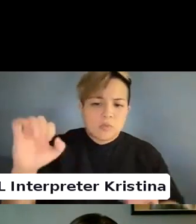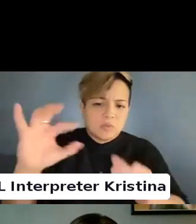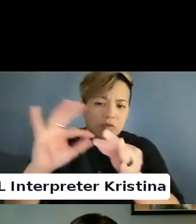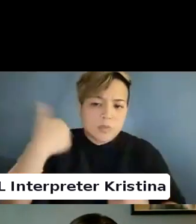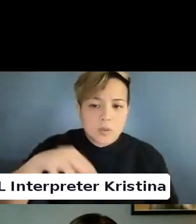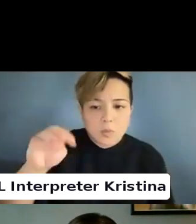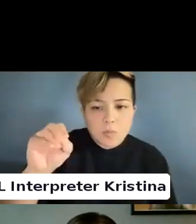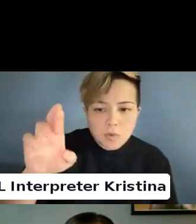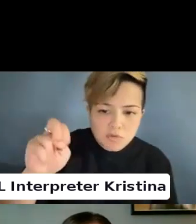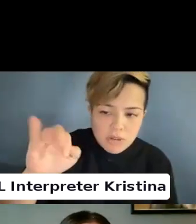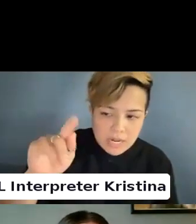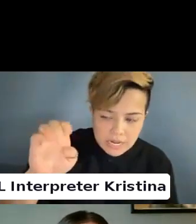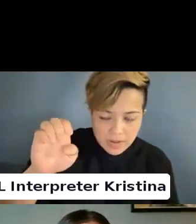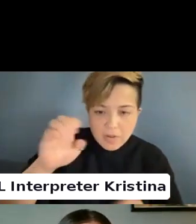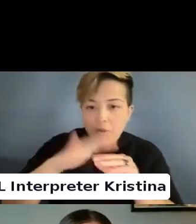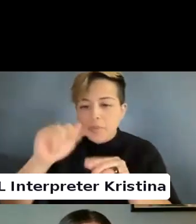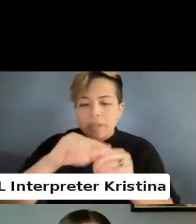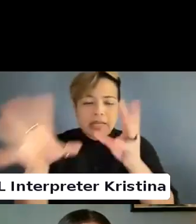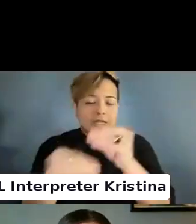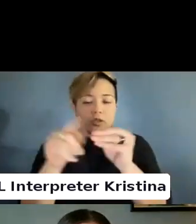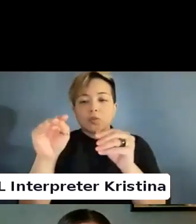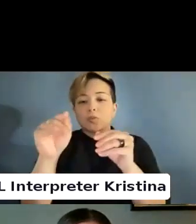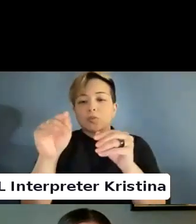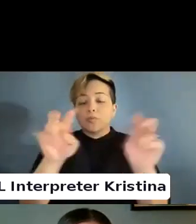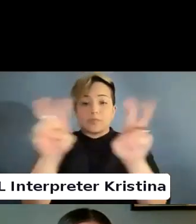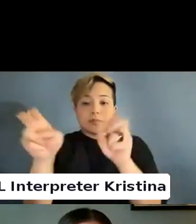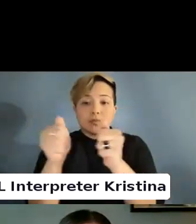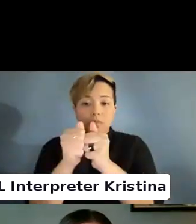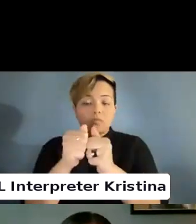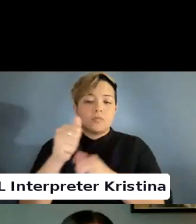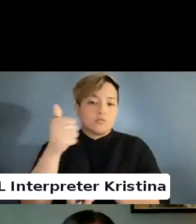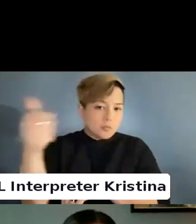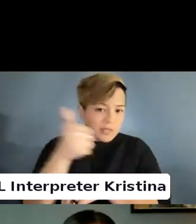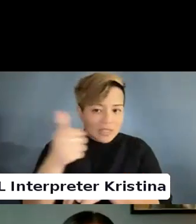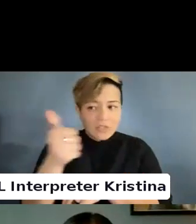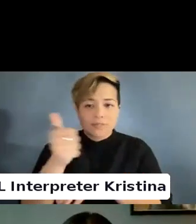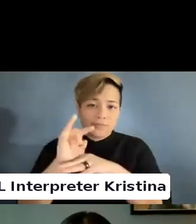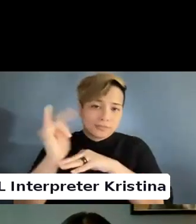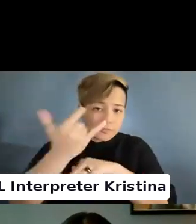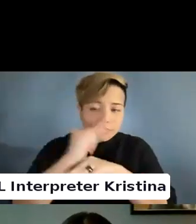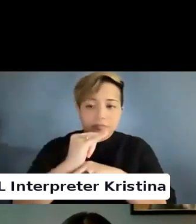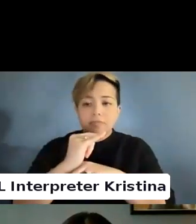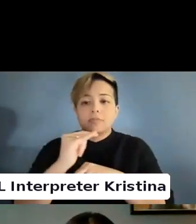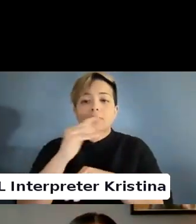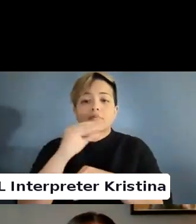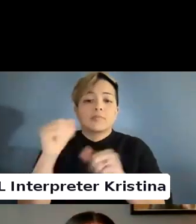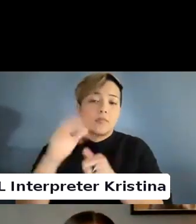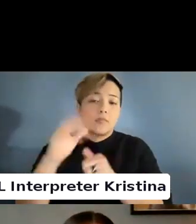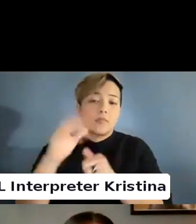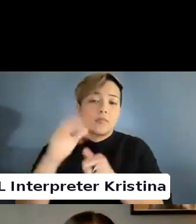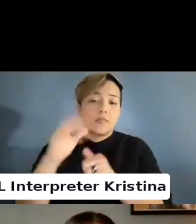In addition to transportation with cognitive accessibility and so forth.